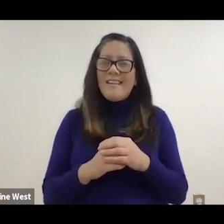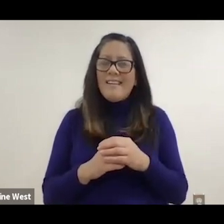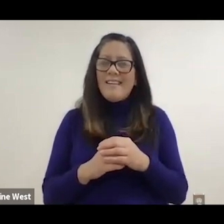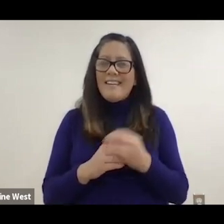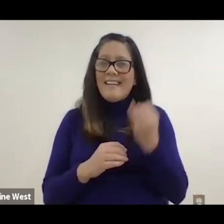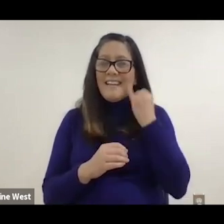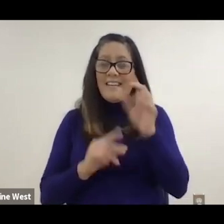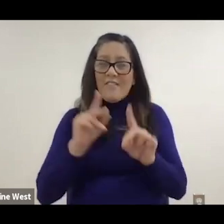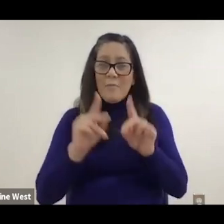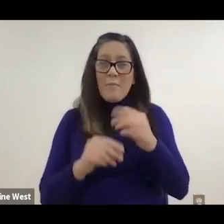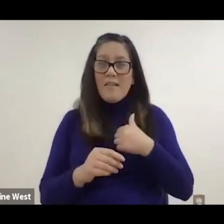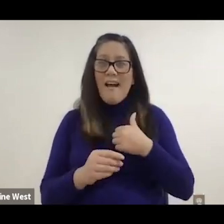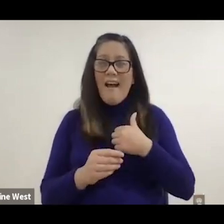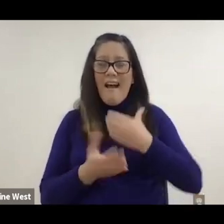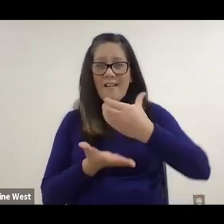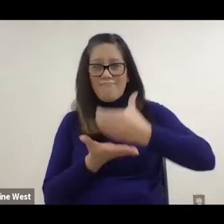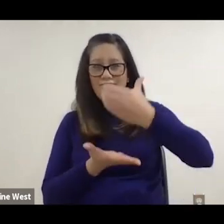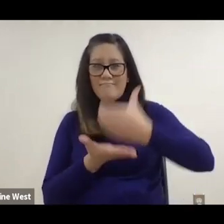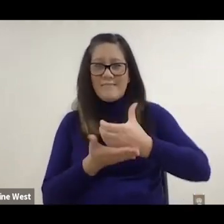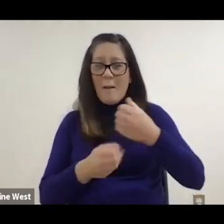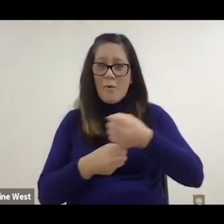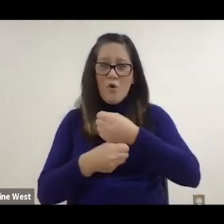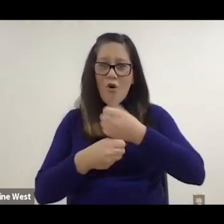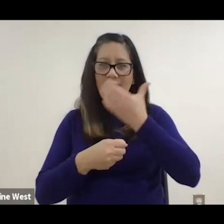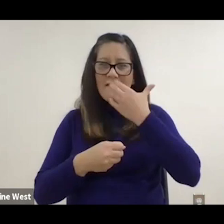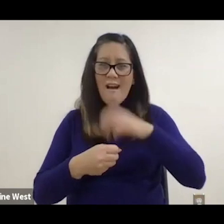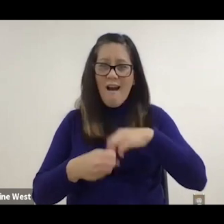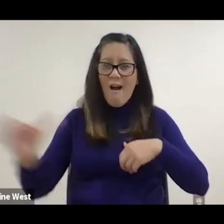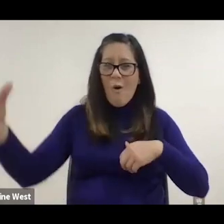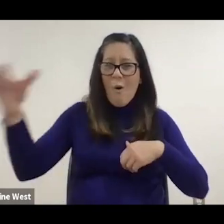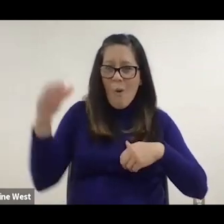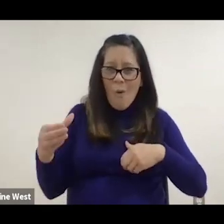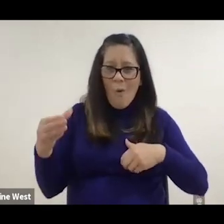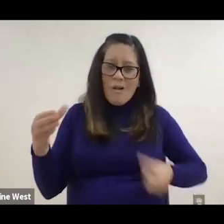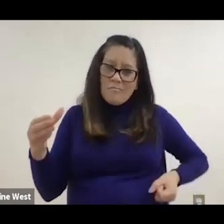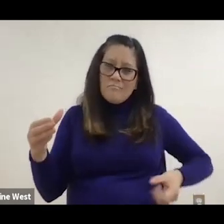they could push with one hand and hold the Cup in the other hand.